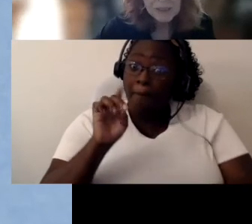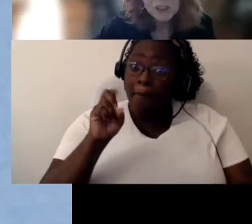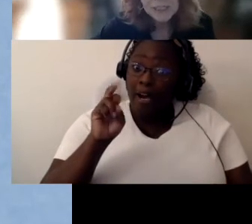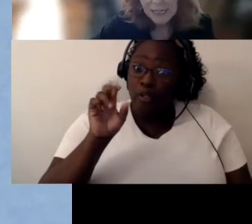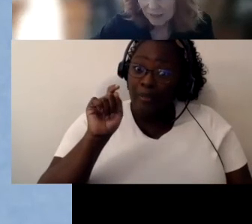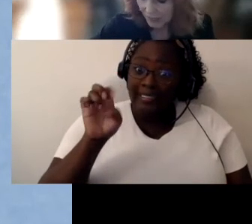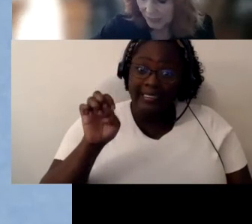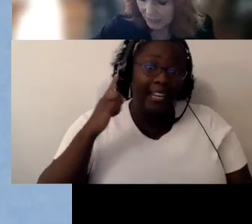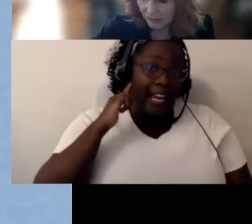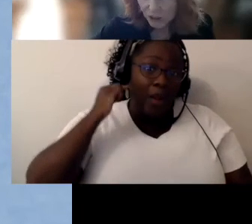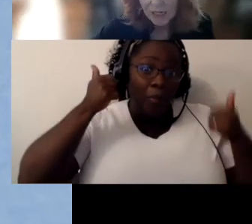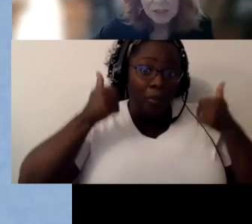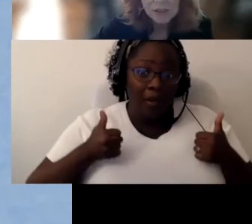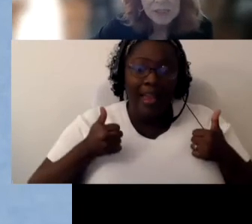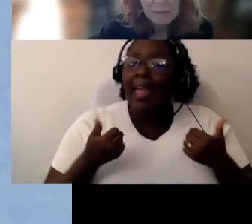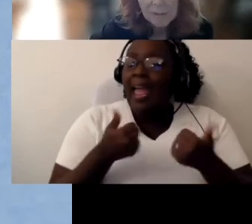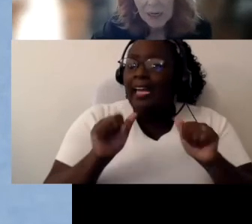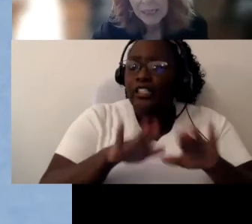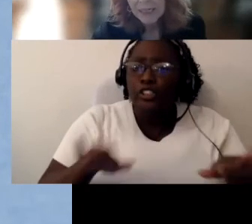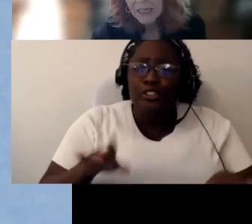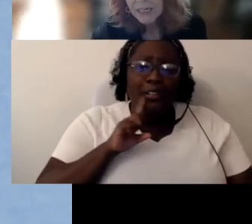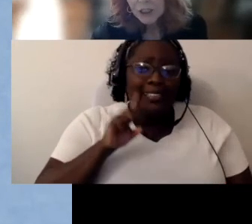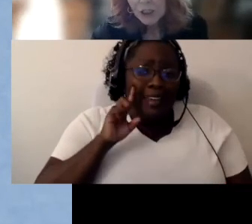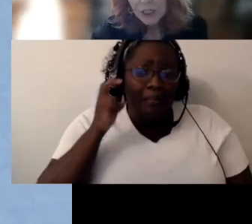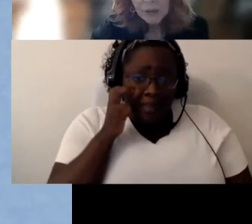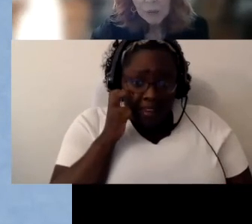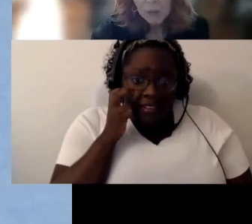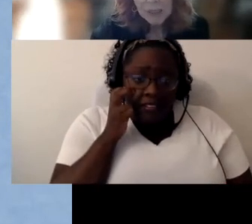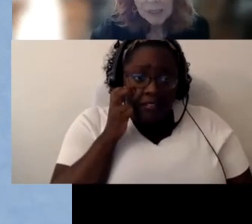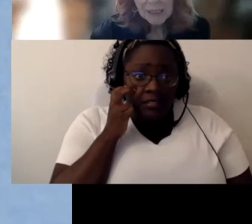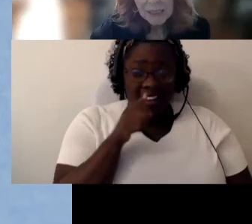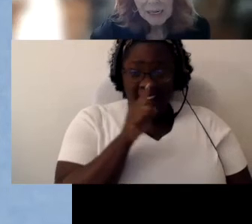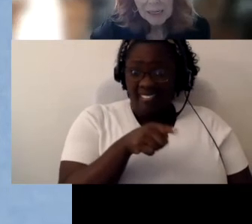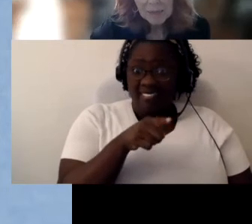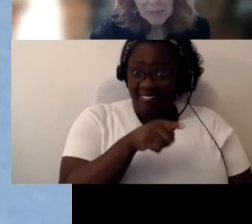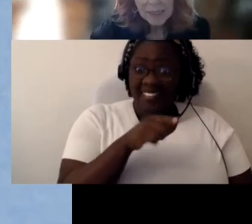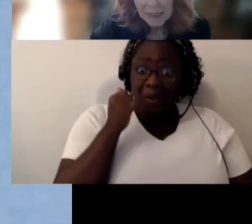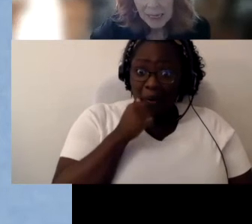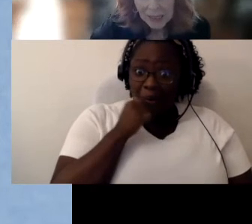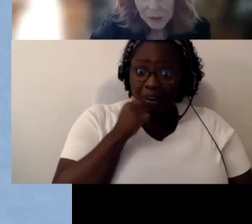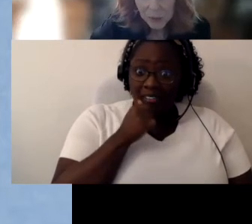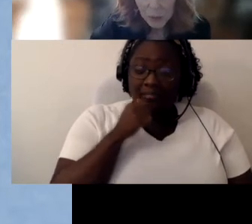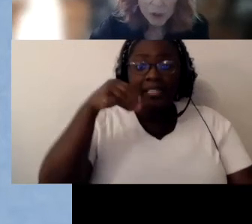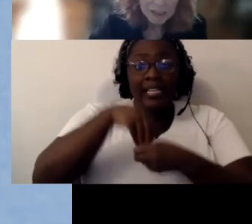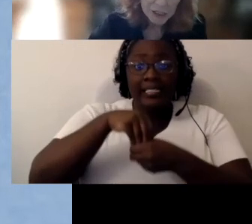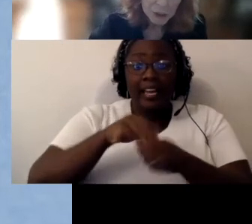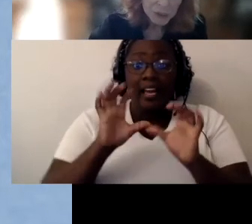But just think of any old child whose deafblind. She was in a classroom where her teacher was